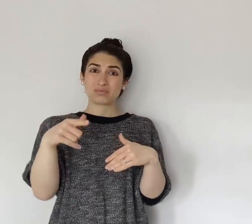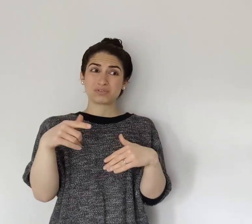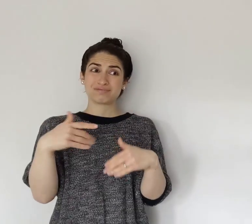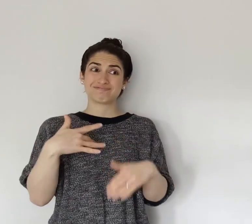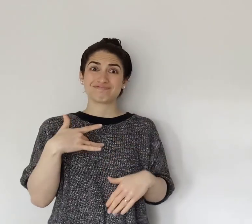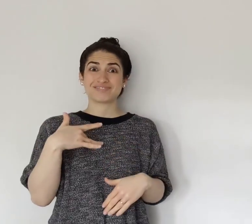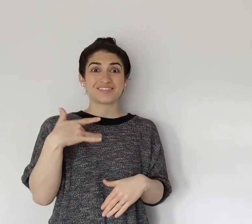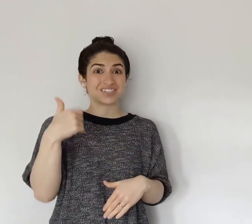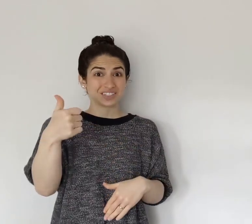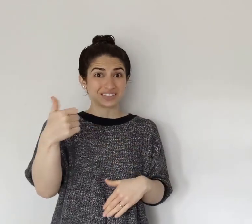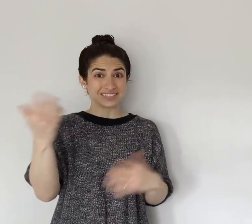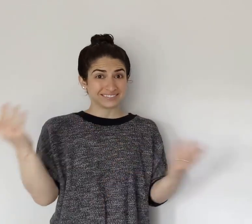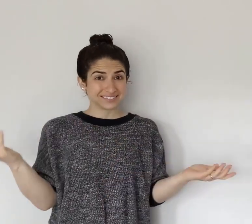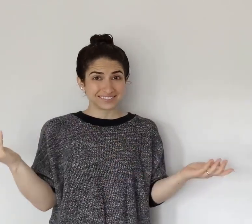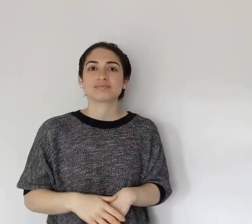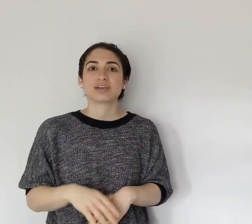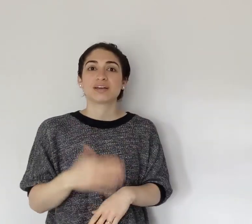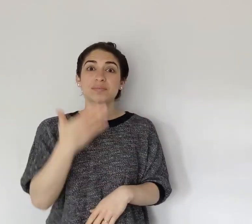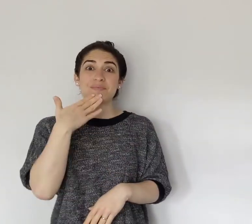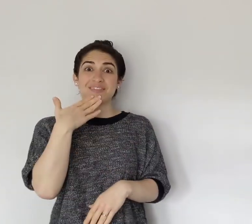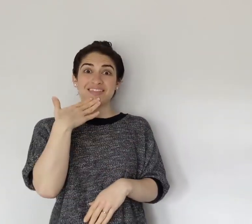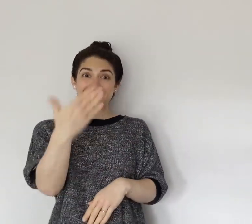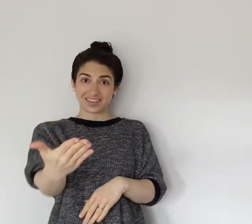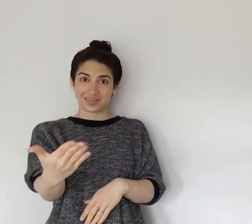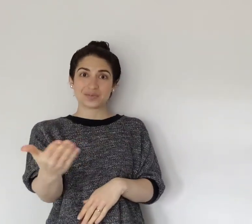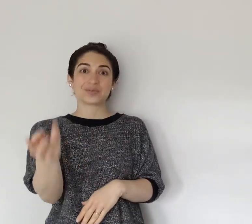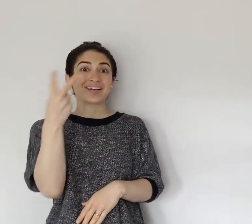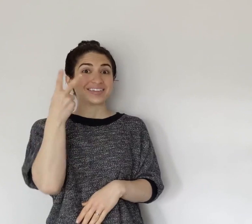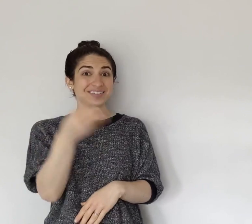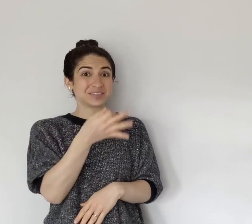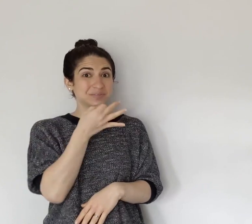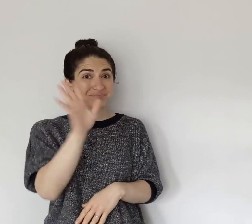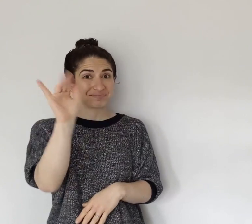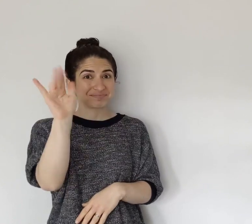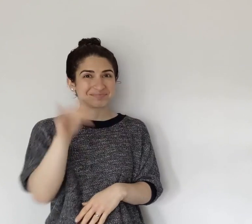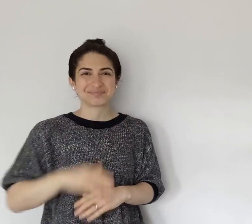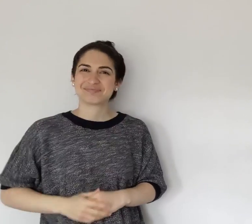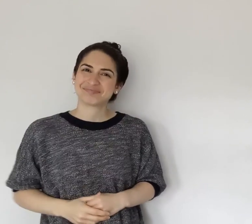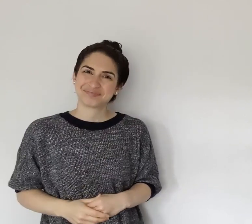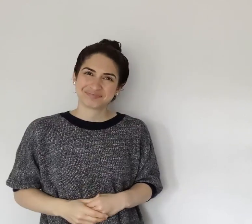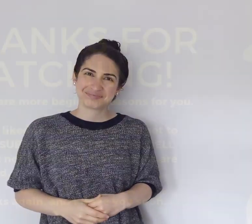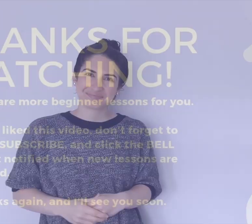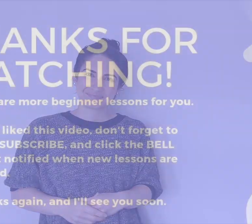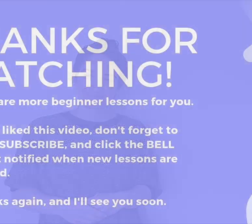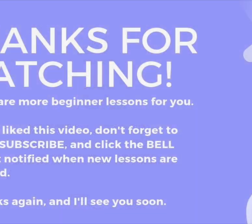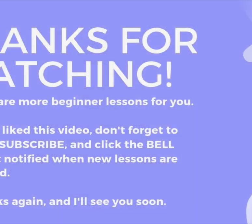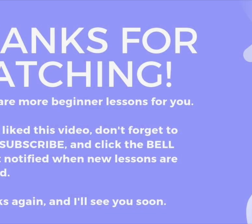and I hope that you feel good again! Thank you, and I'll see you soon. Bye!